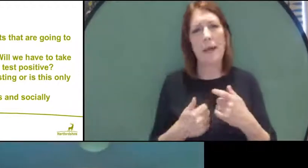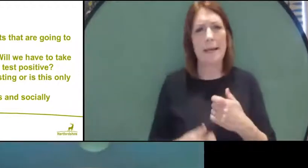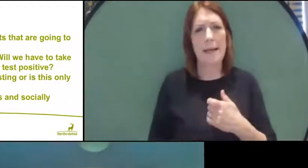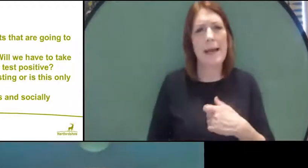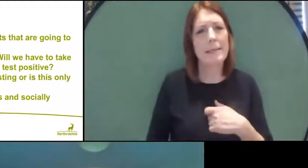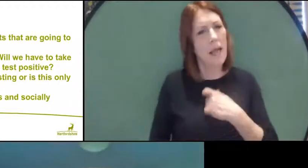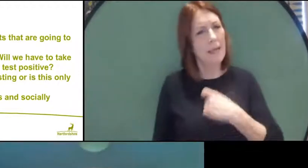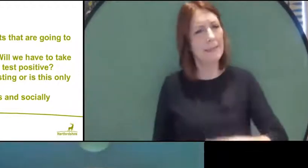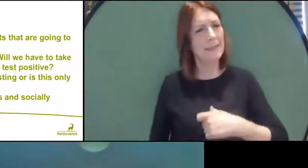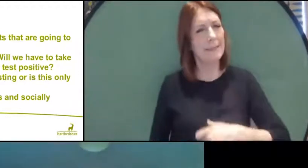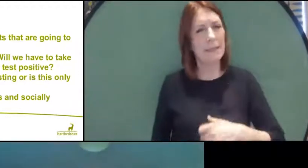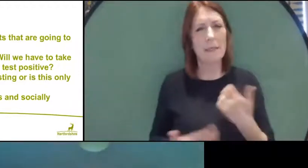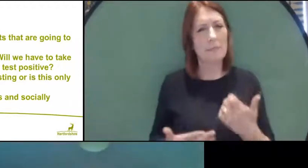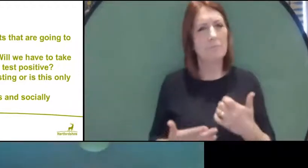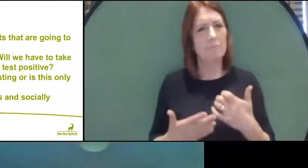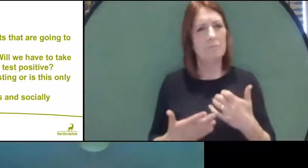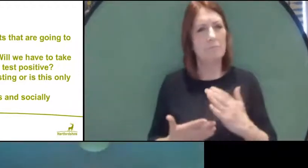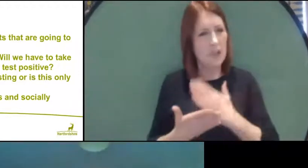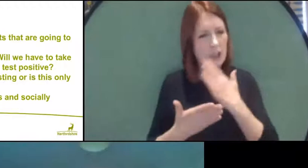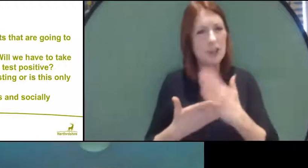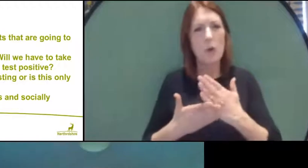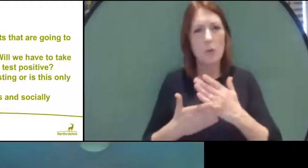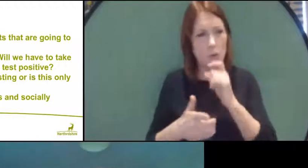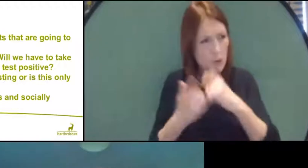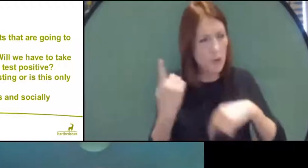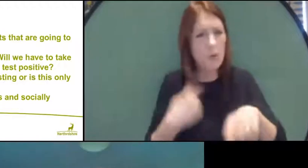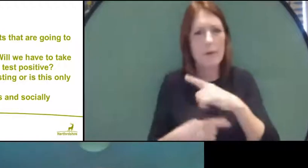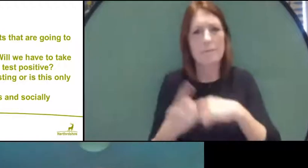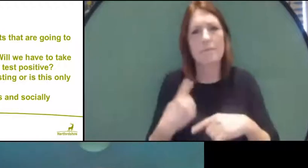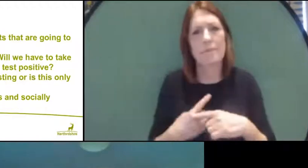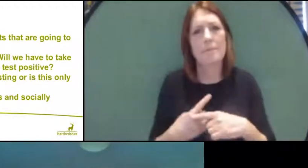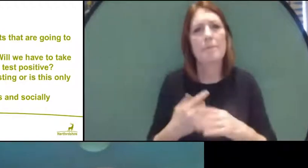and just get this infection behind us.